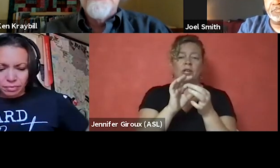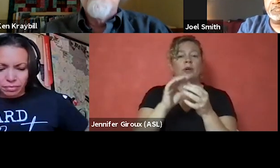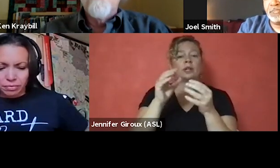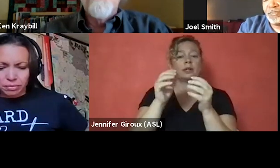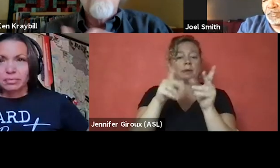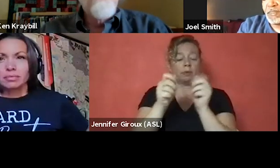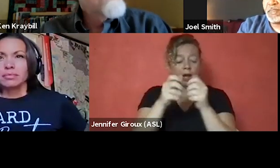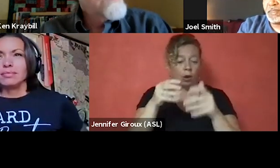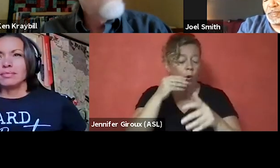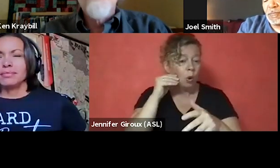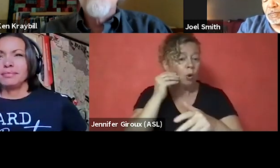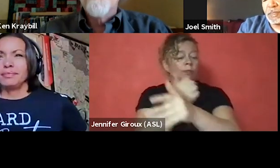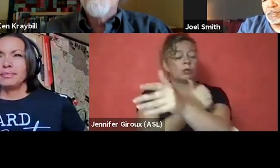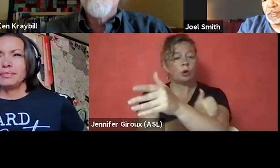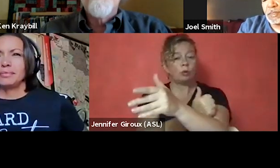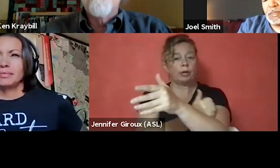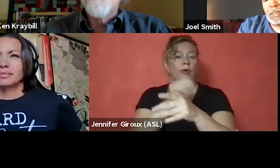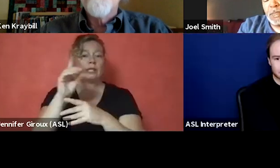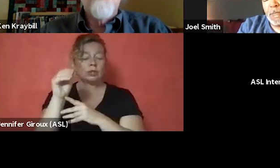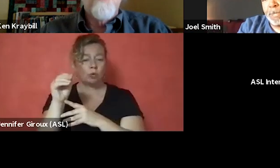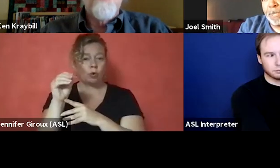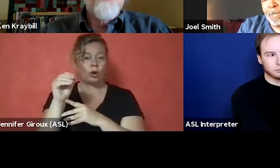and what role does harm reduction play, and why is it important?